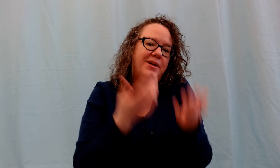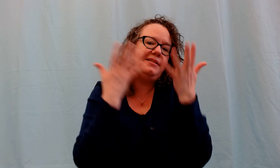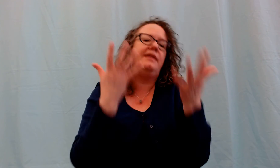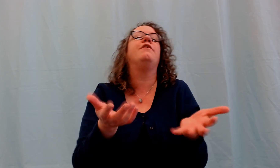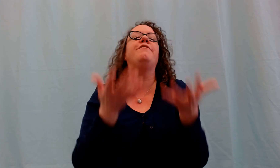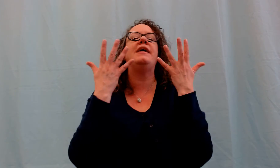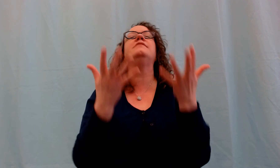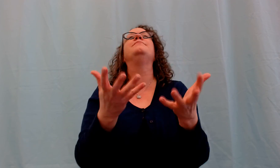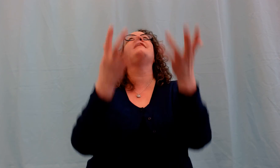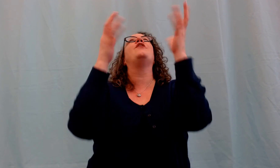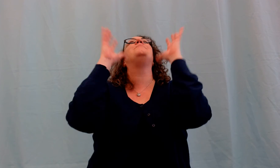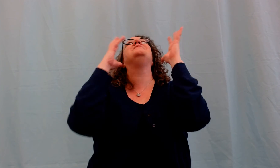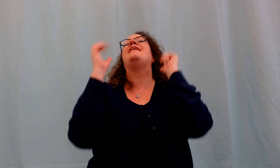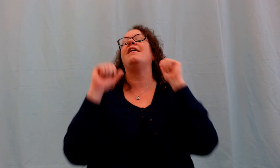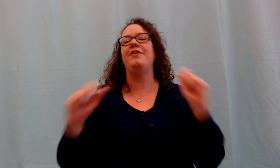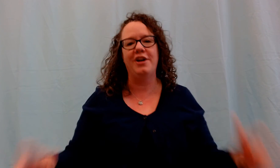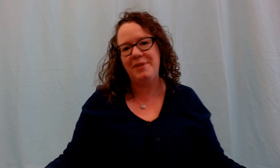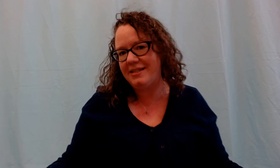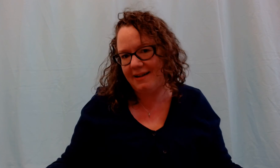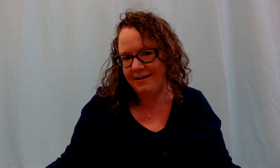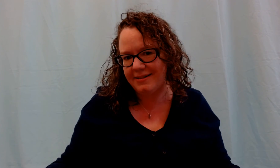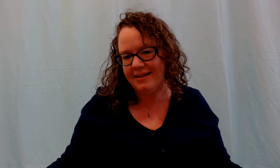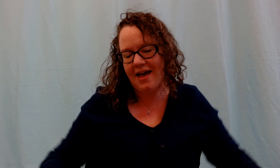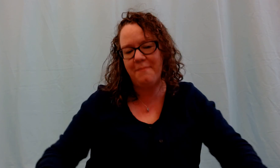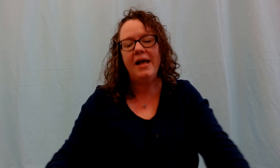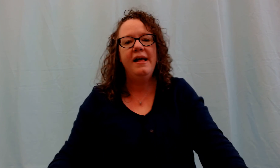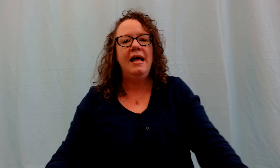want to see your face when they go up in the air. And you're gonna be excited to see them.